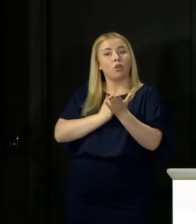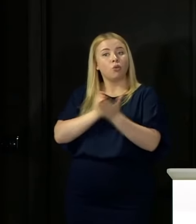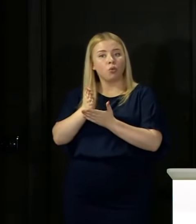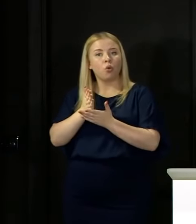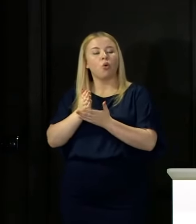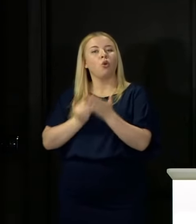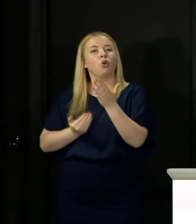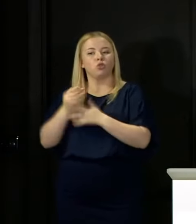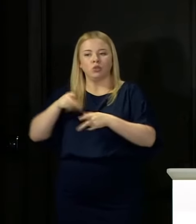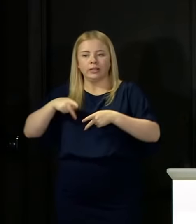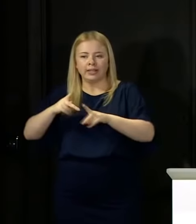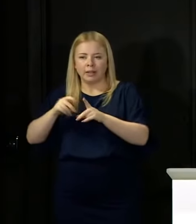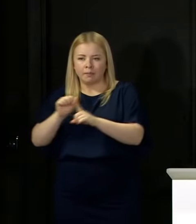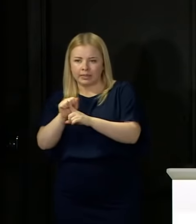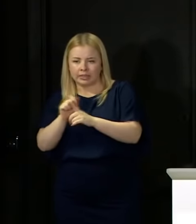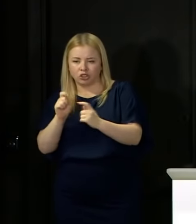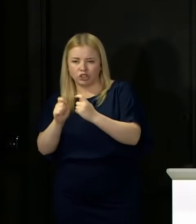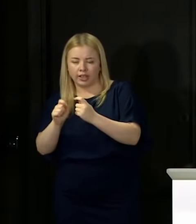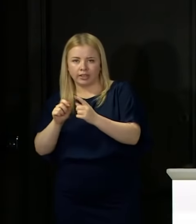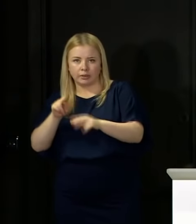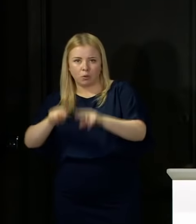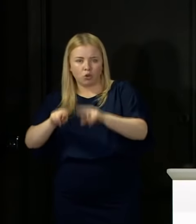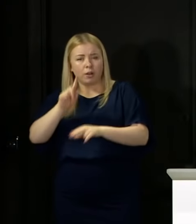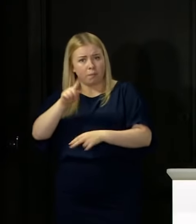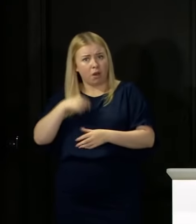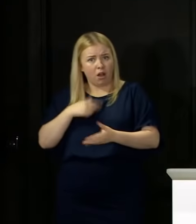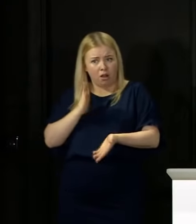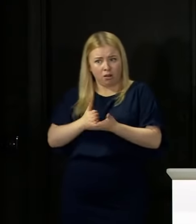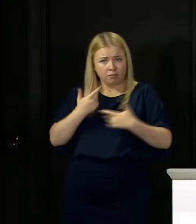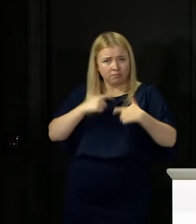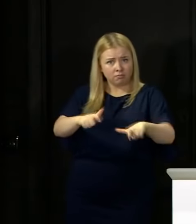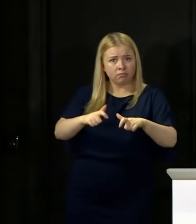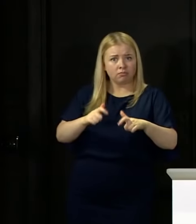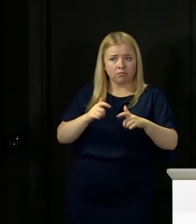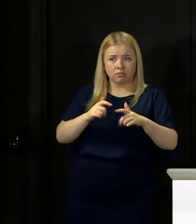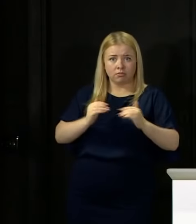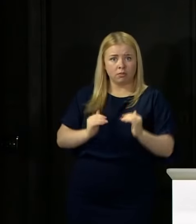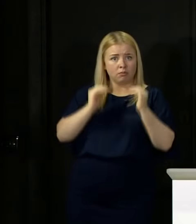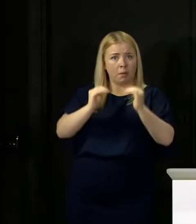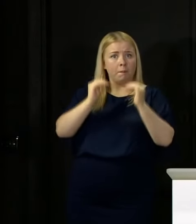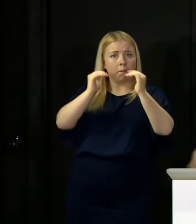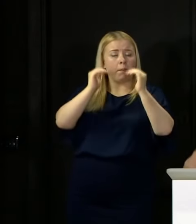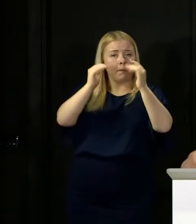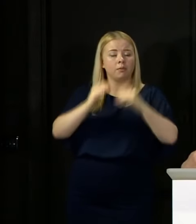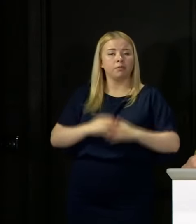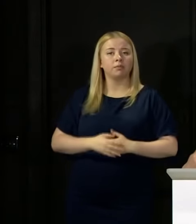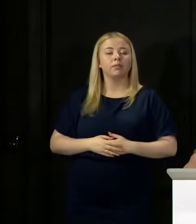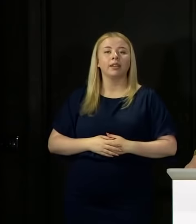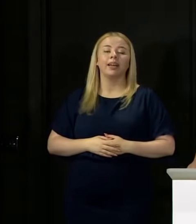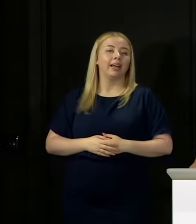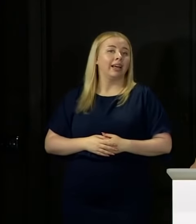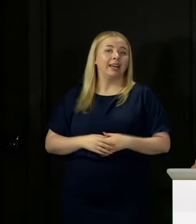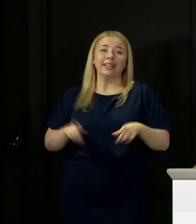And I guess the other point to make is like so much we are dealing with in COVID, we wish we were not in this position.